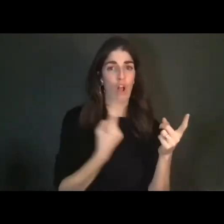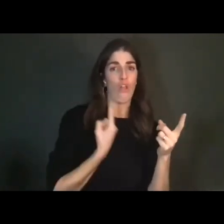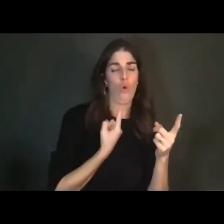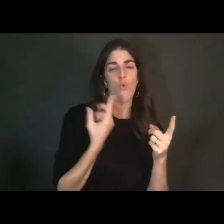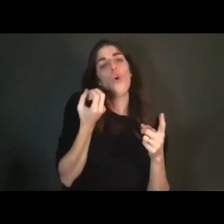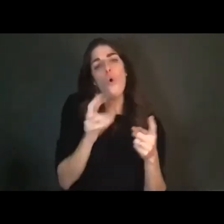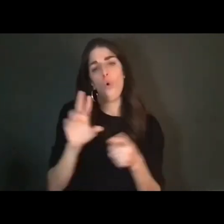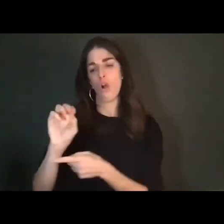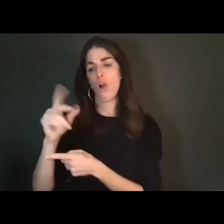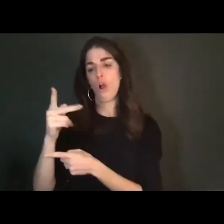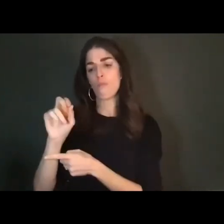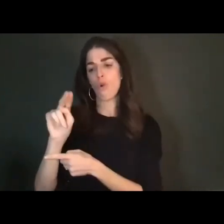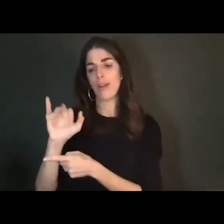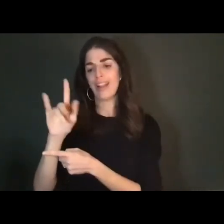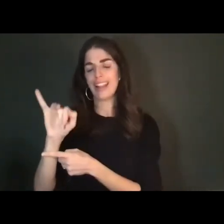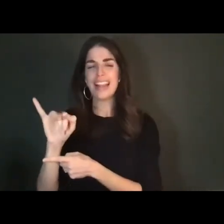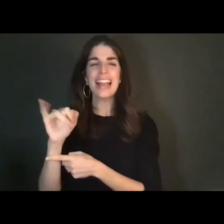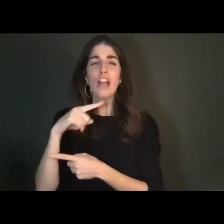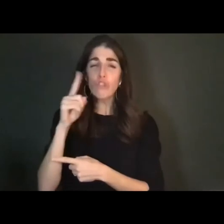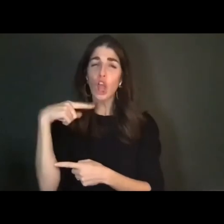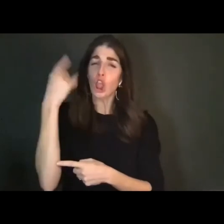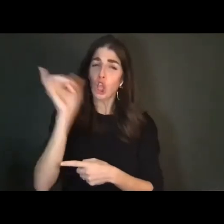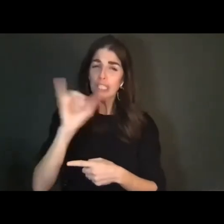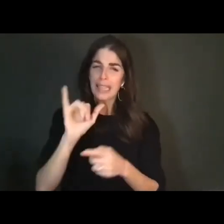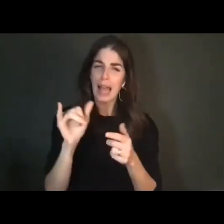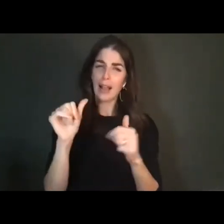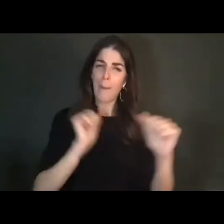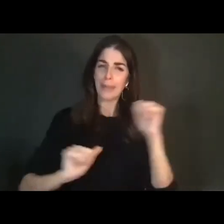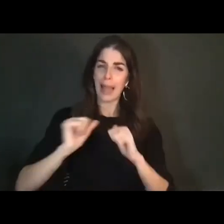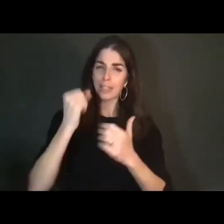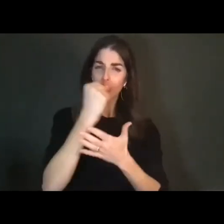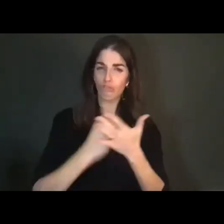script of a play. So while the book contains several other elements, like an accompanying